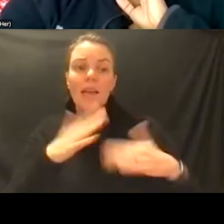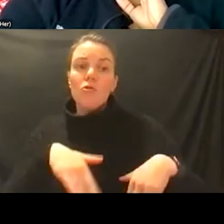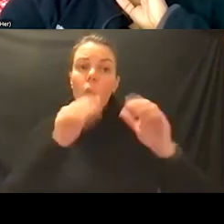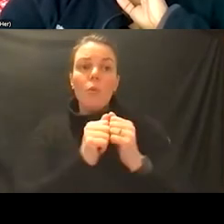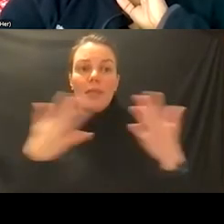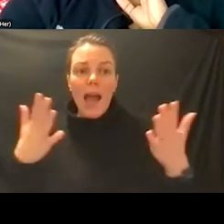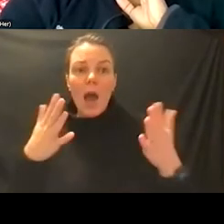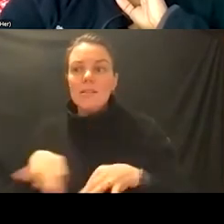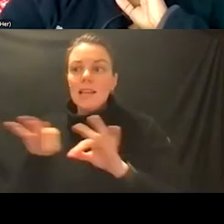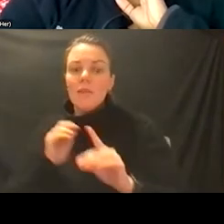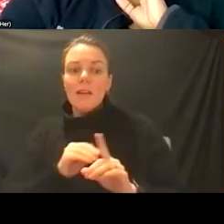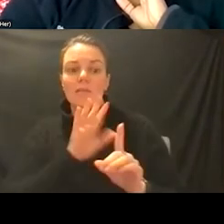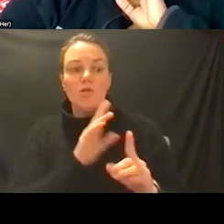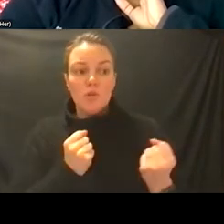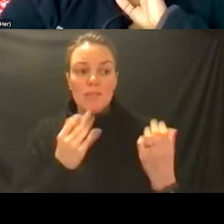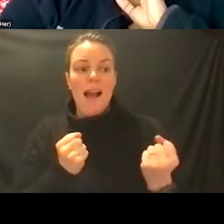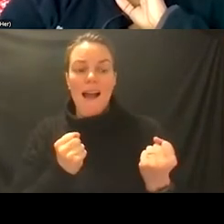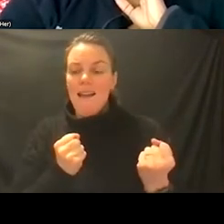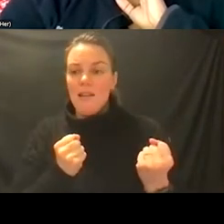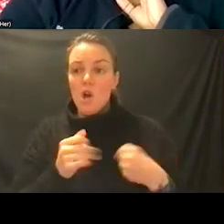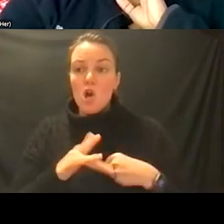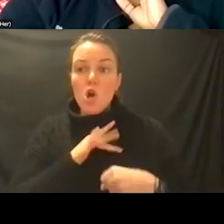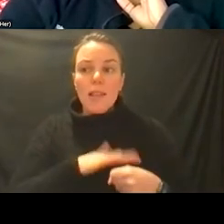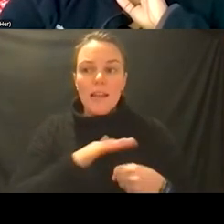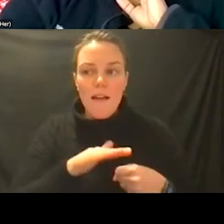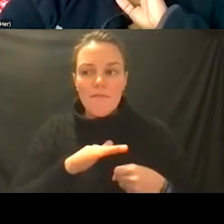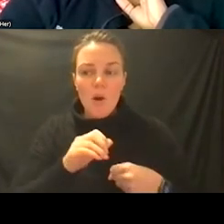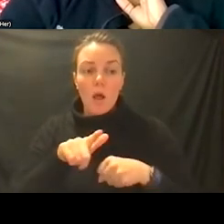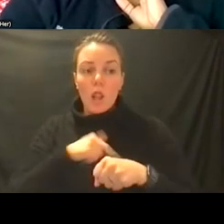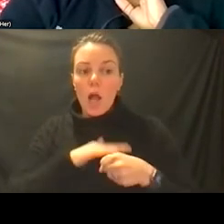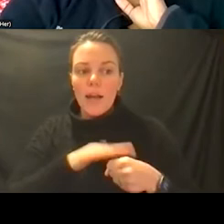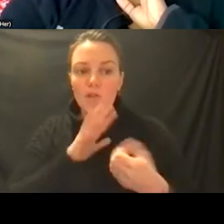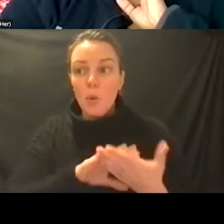to sign language early enough for long enough to learn it and also don't learn a spoken language